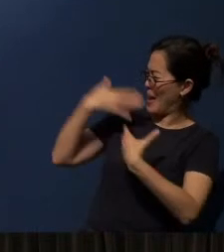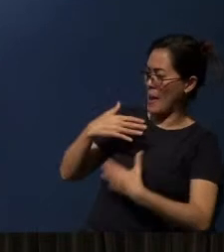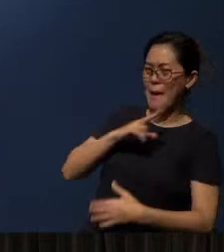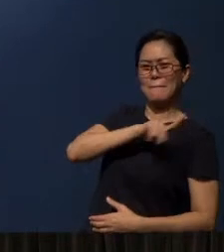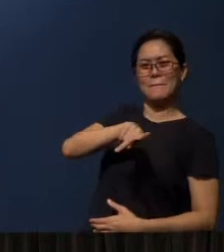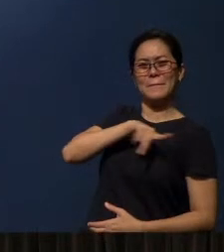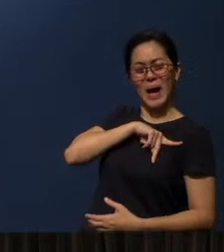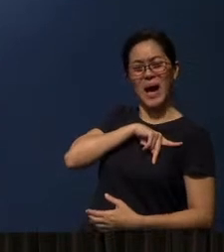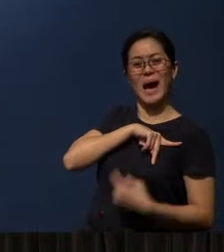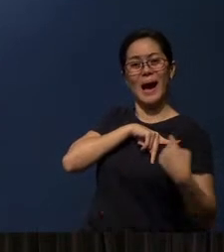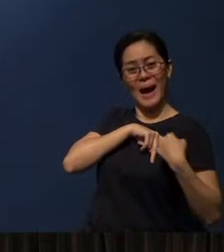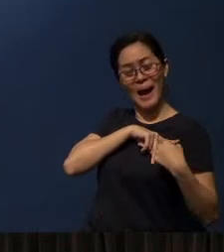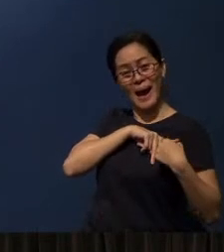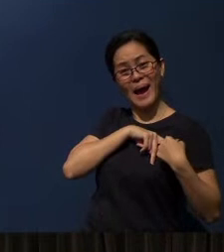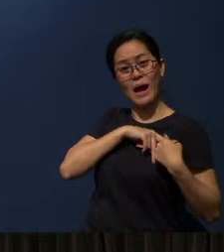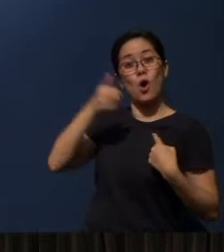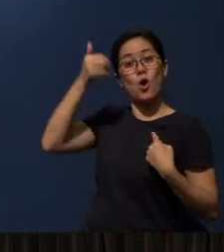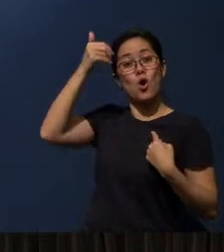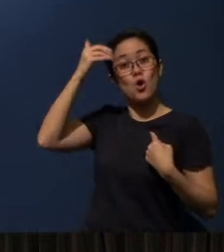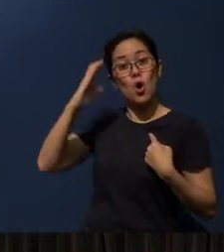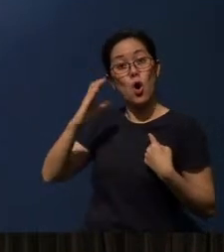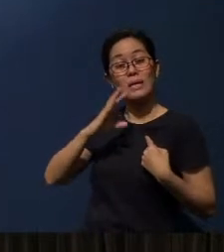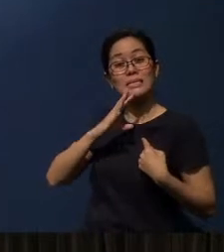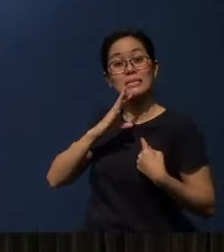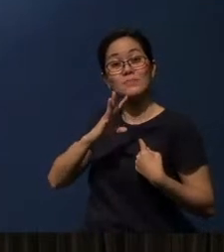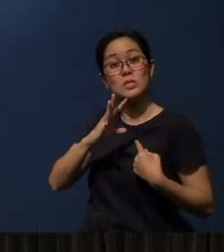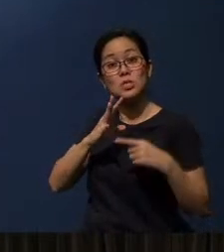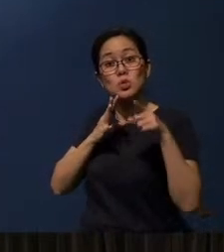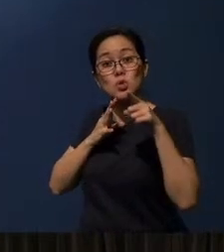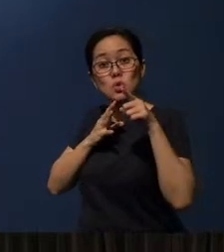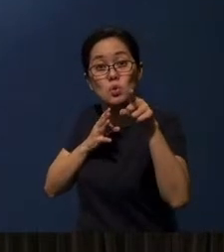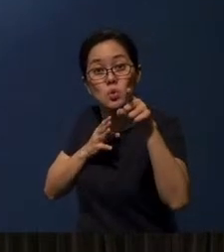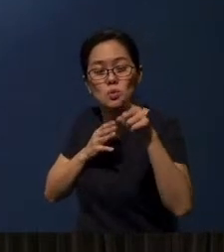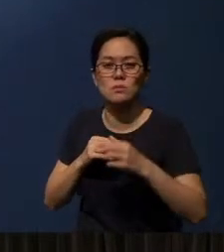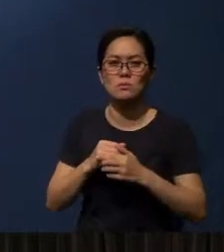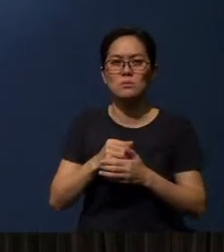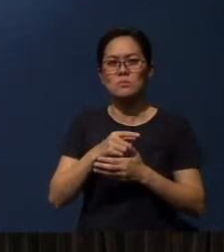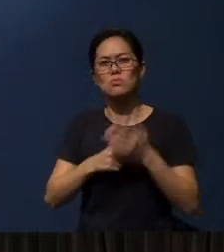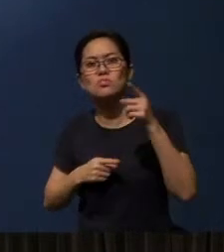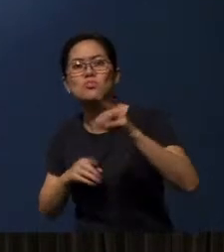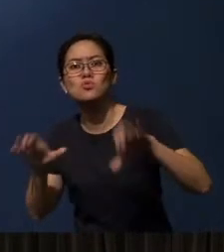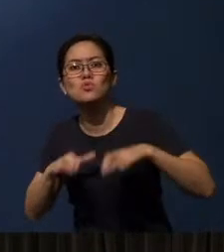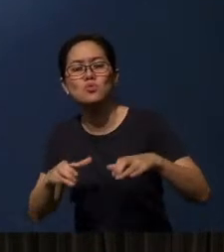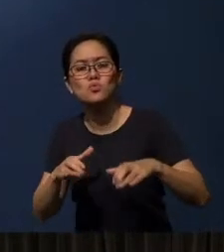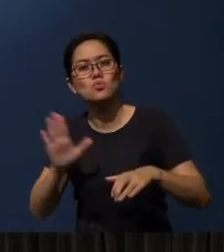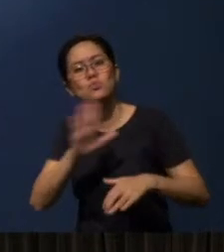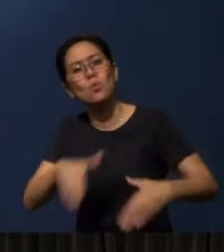In other words, God is speaking to you. What are you doing to your own life?